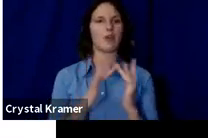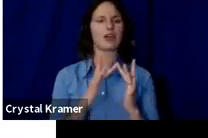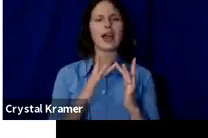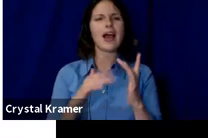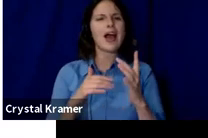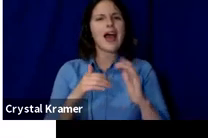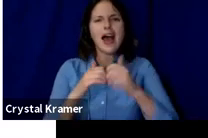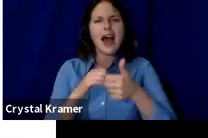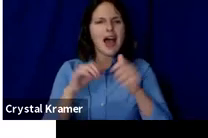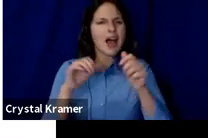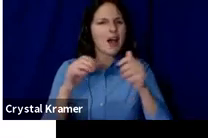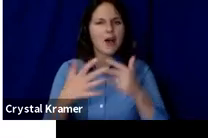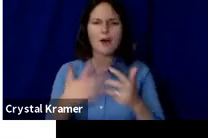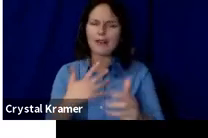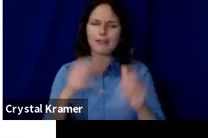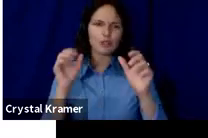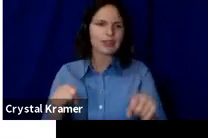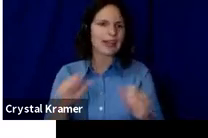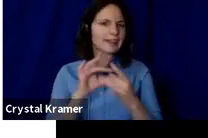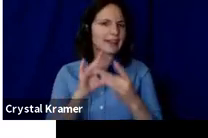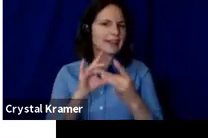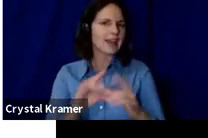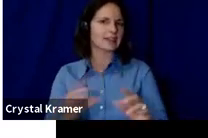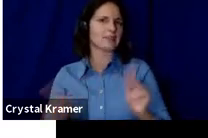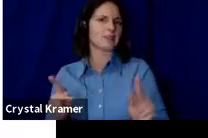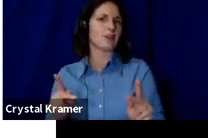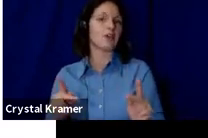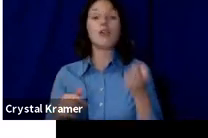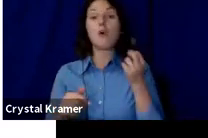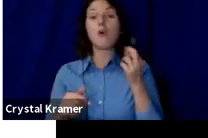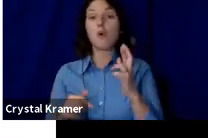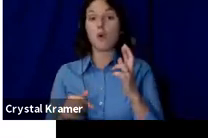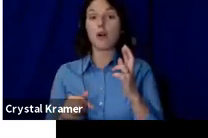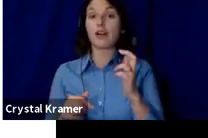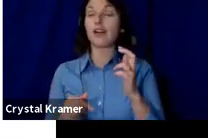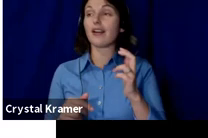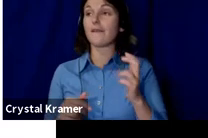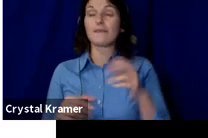You can also do in‑person pitches, like if you're having a party for your project,